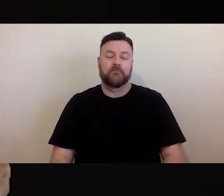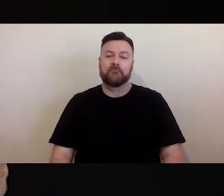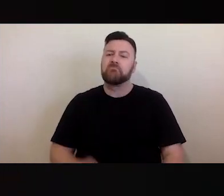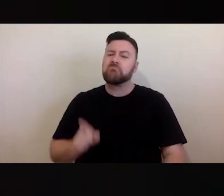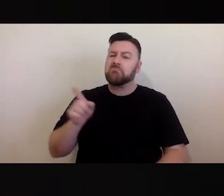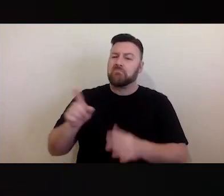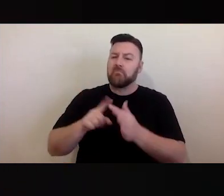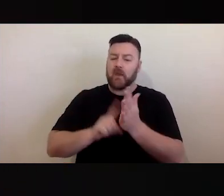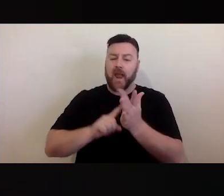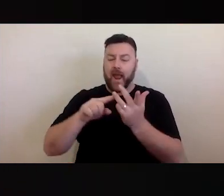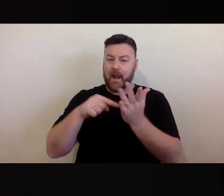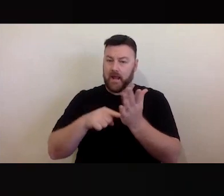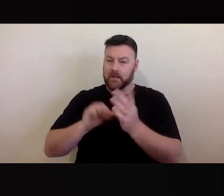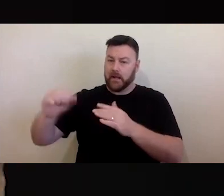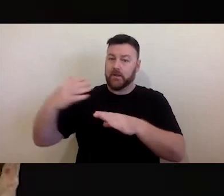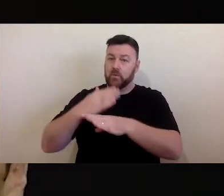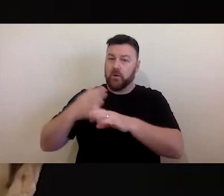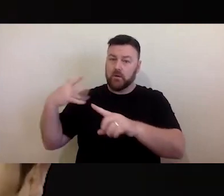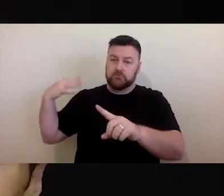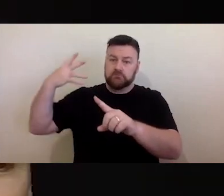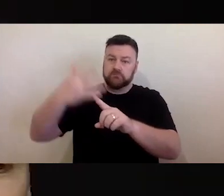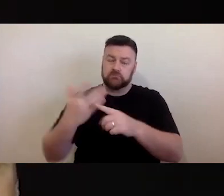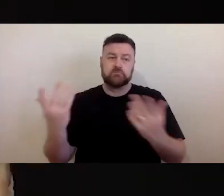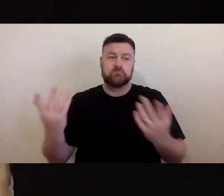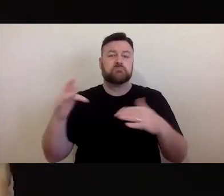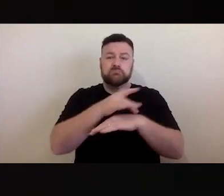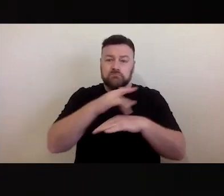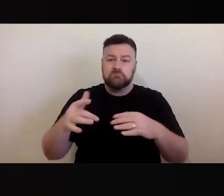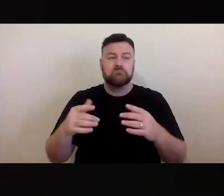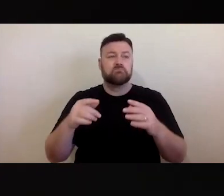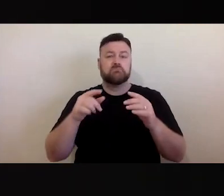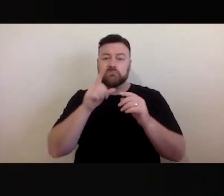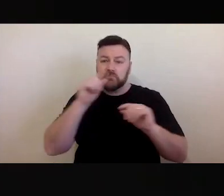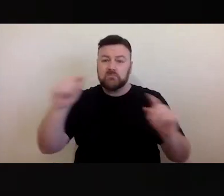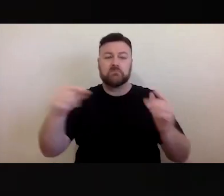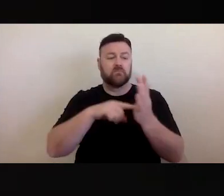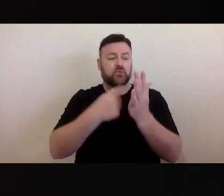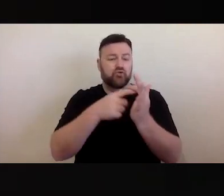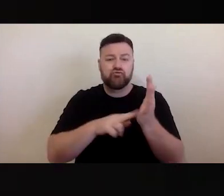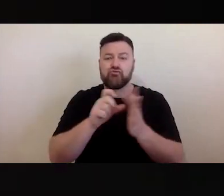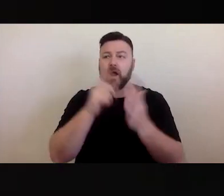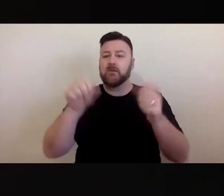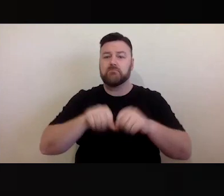arts organise ace, publish, play, post, tweet and 20. He wears many